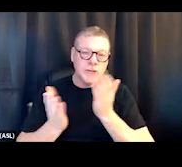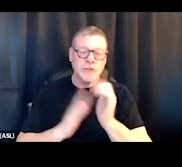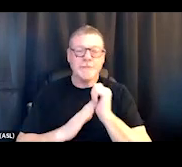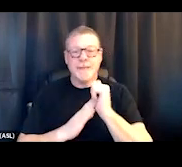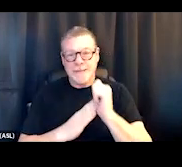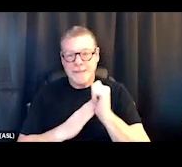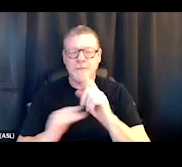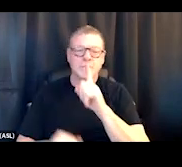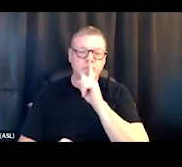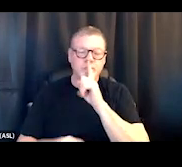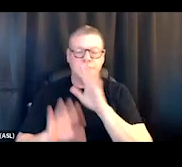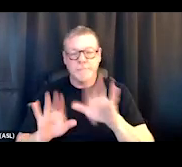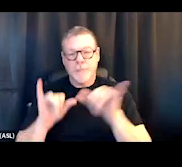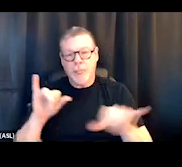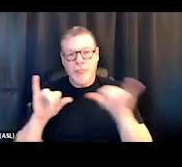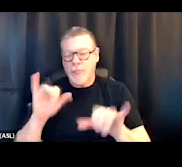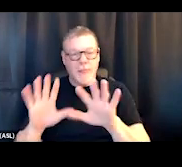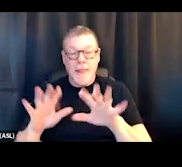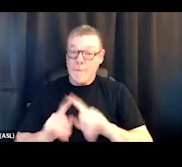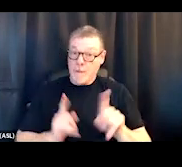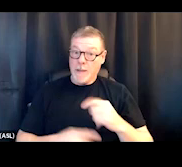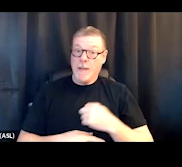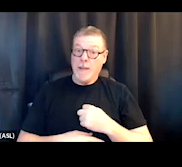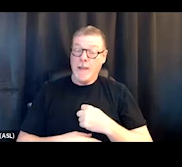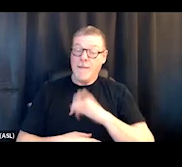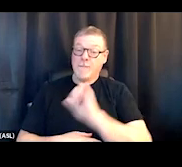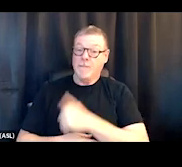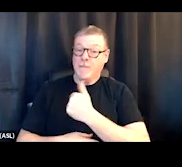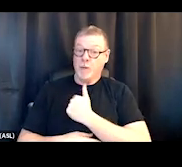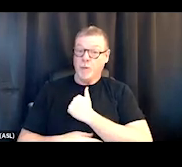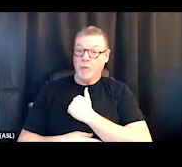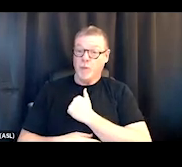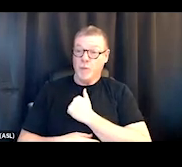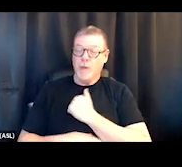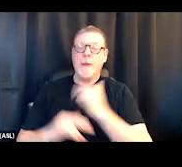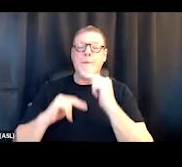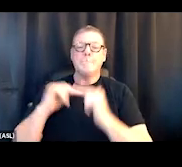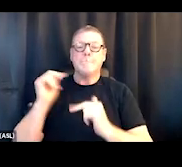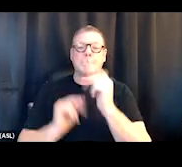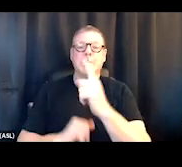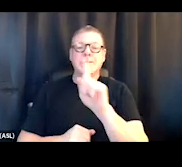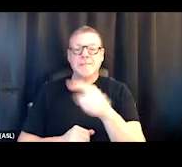but just, you know, am I always taking an attitude of building something greater than myself,